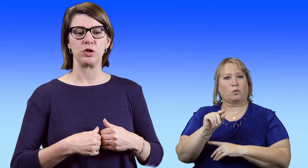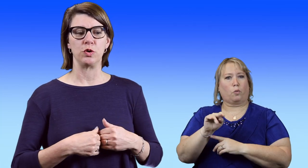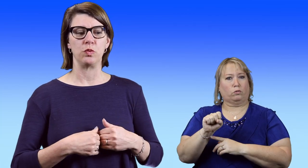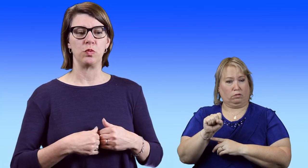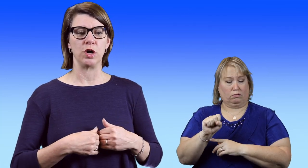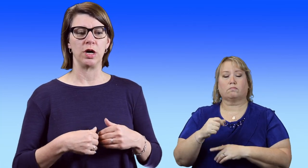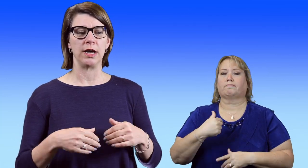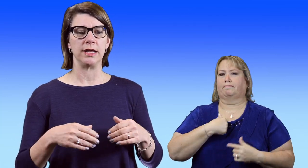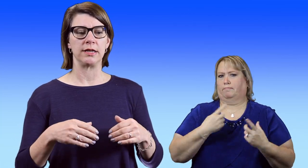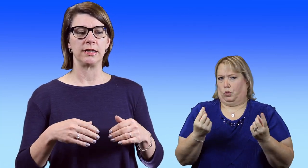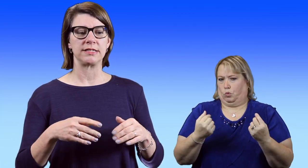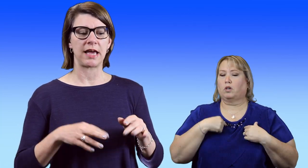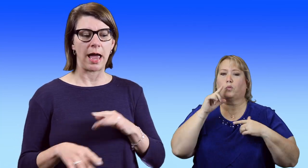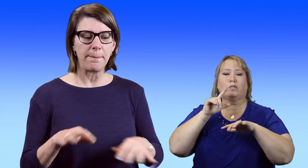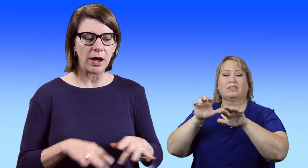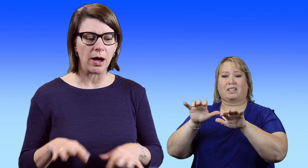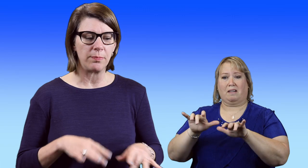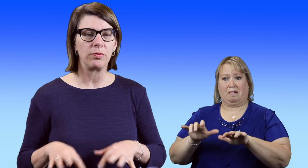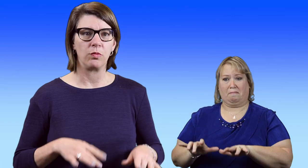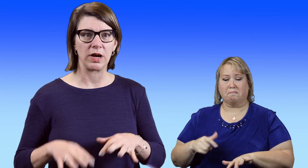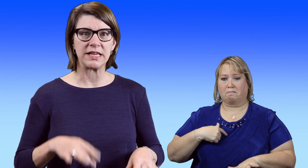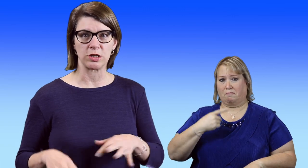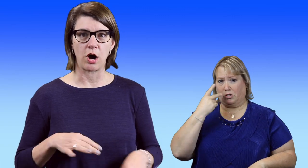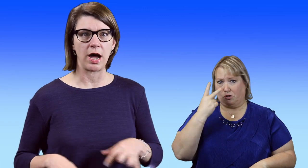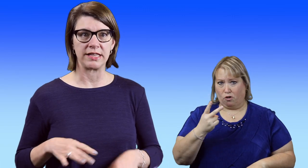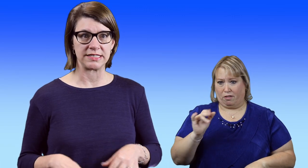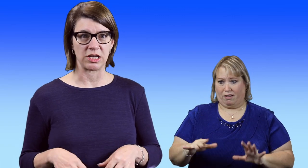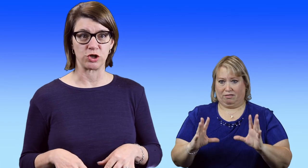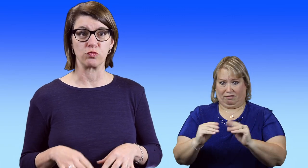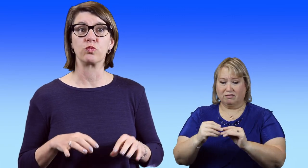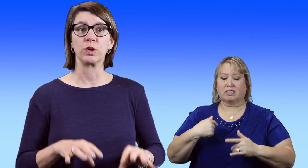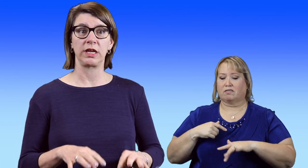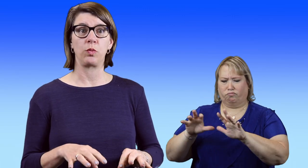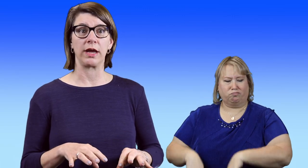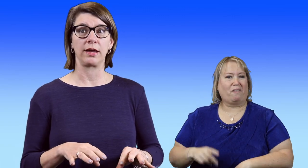who would type up what I saw at the session really quick